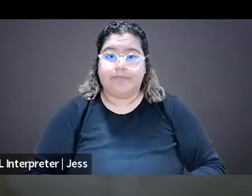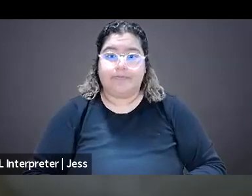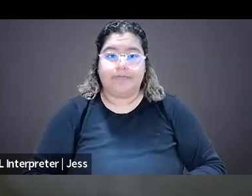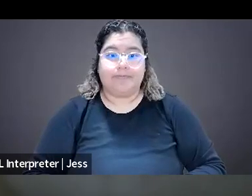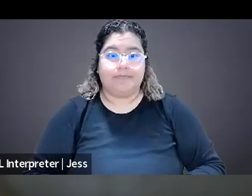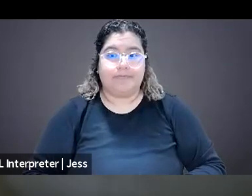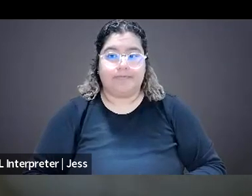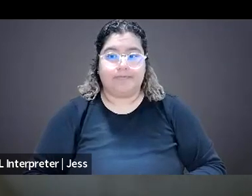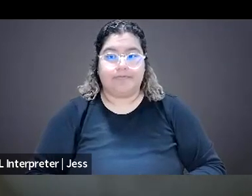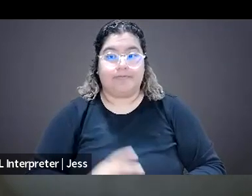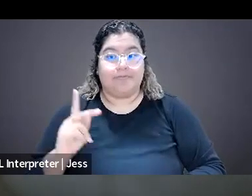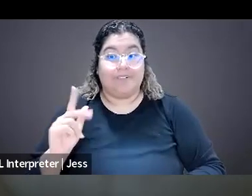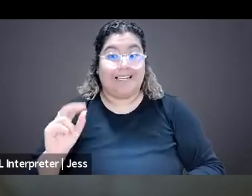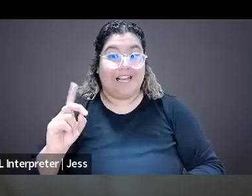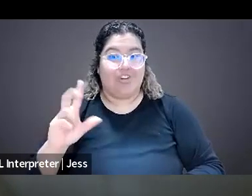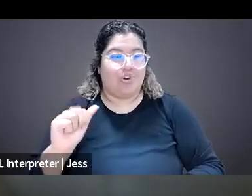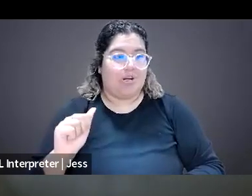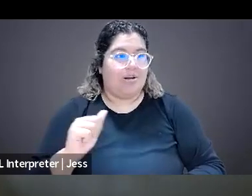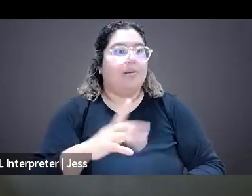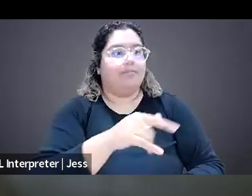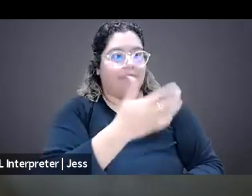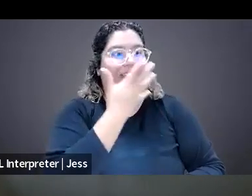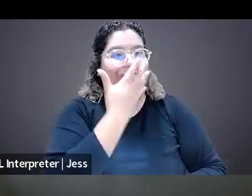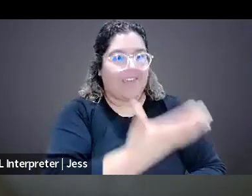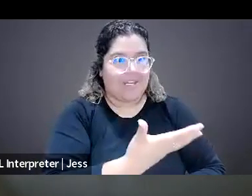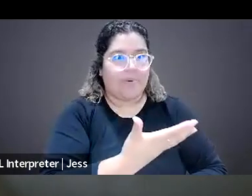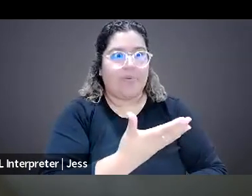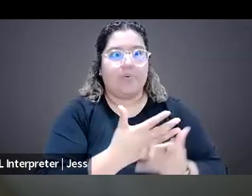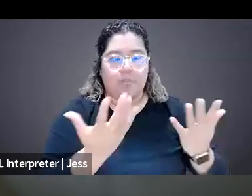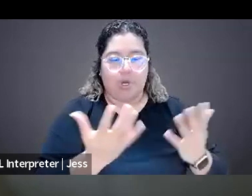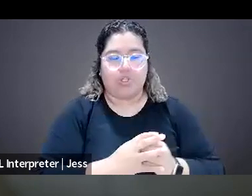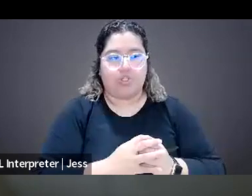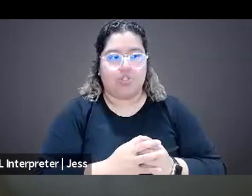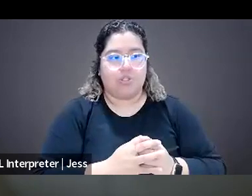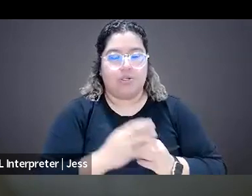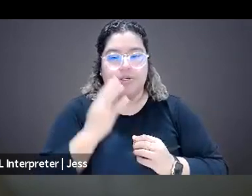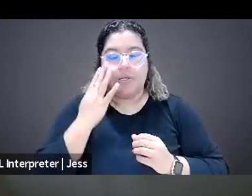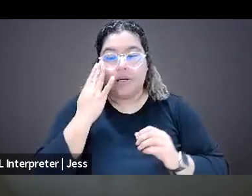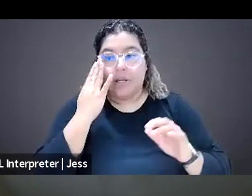Thank you, this is Kendra. Thank you so much. Thank you so much for that. So I wanna sort of go to some of the questions